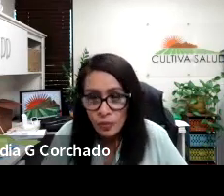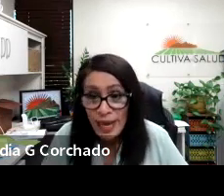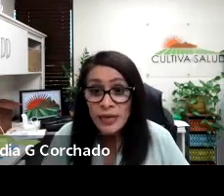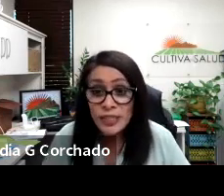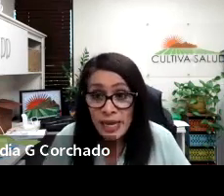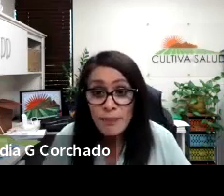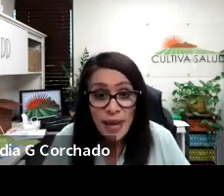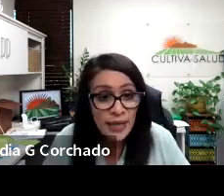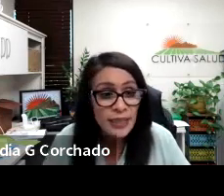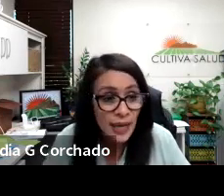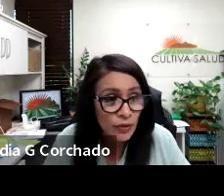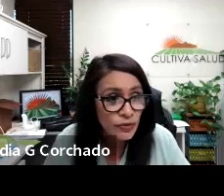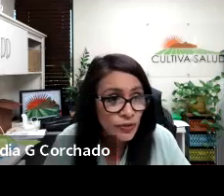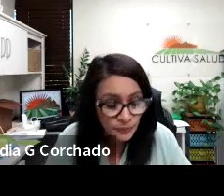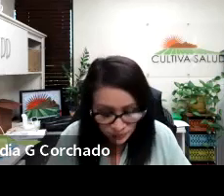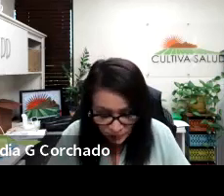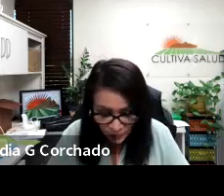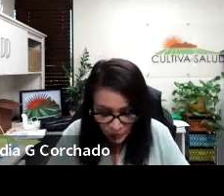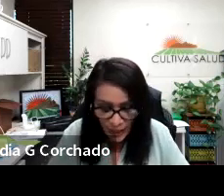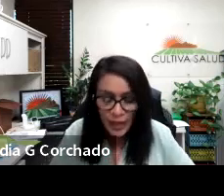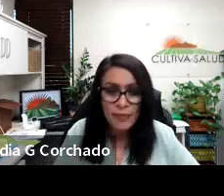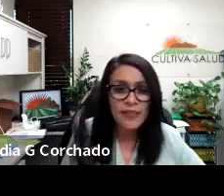So we had a jam-packed house.